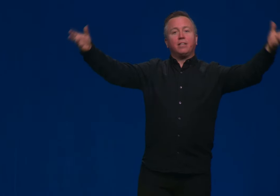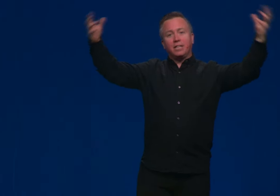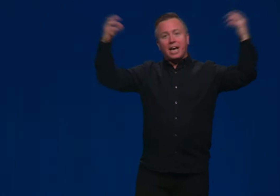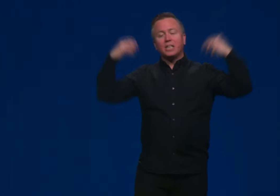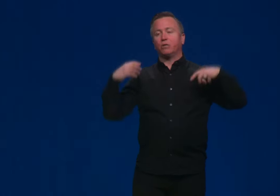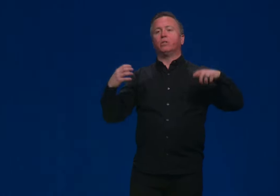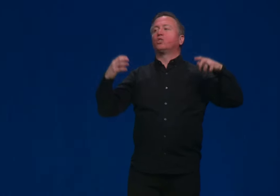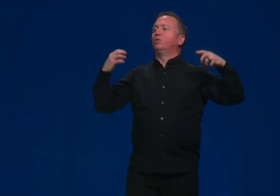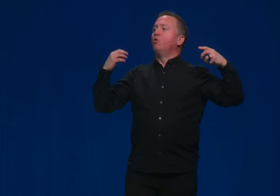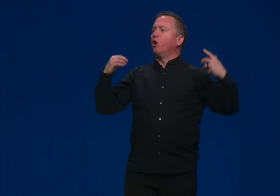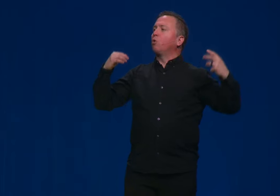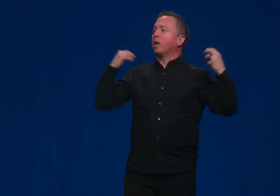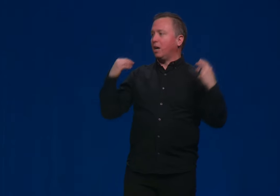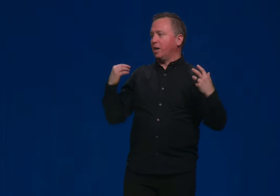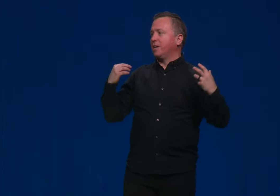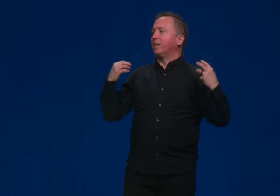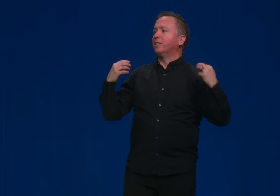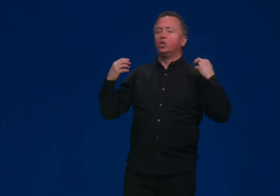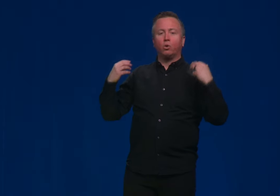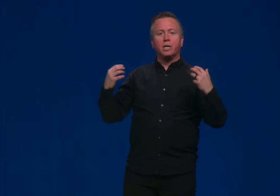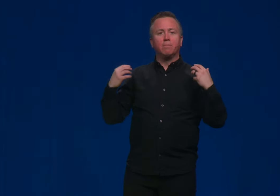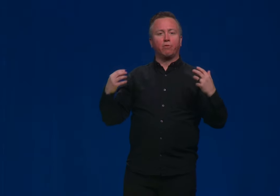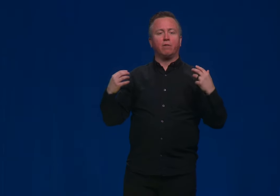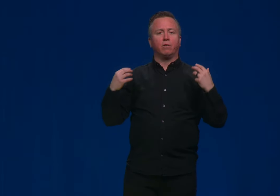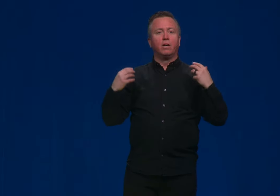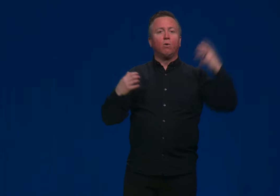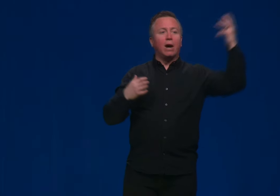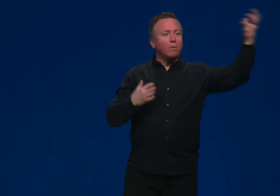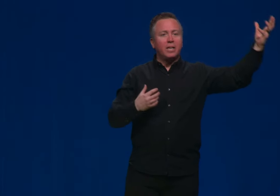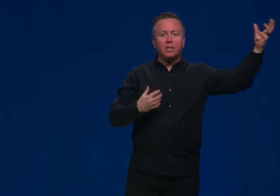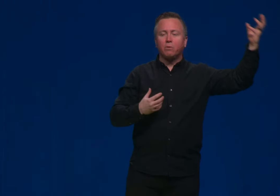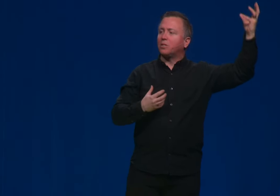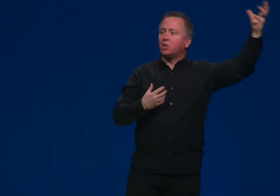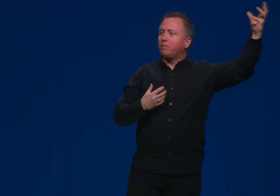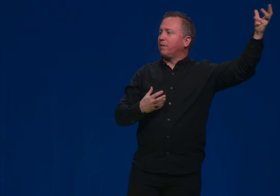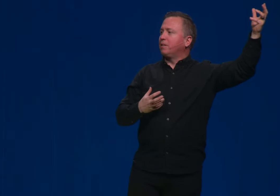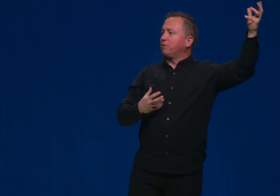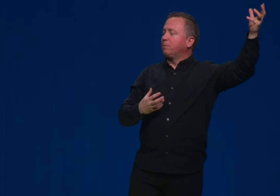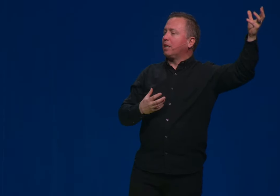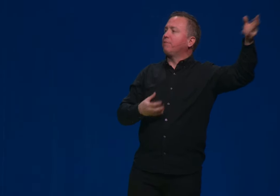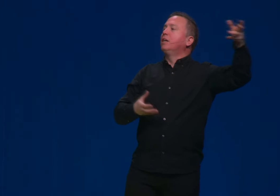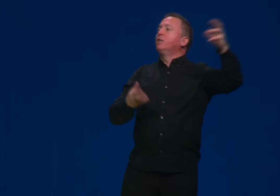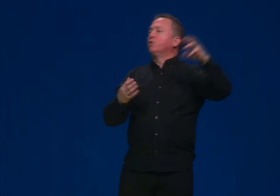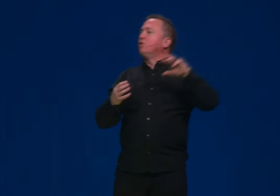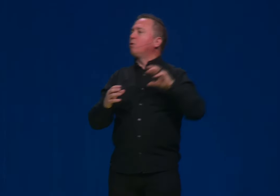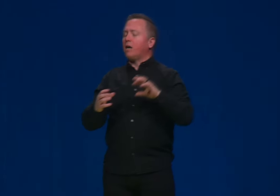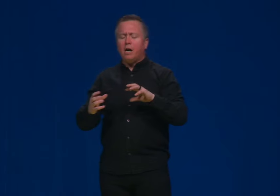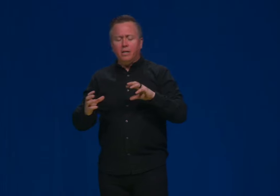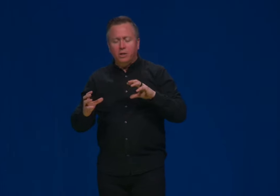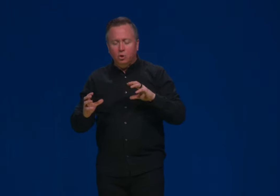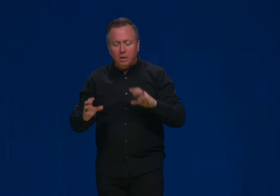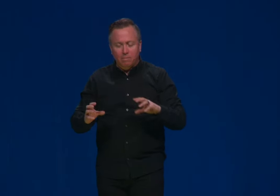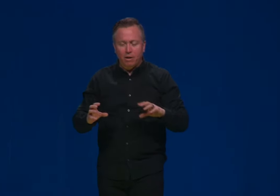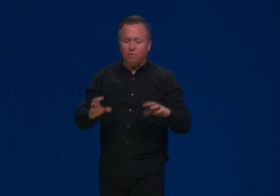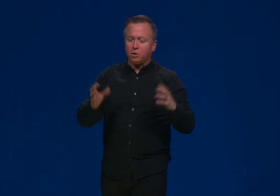And then the answer is to know God and enjoy him forever. Why are we here? What's the chief end of human life to know God and enjoy him forever?